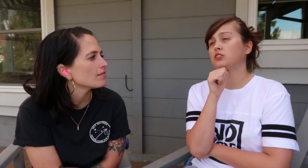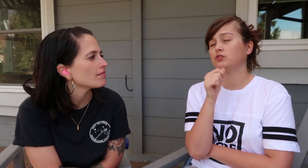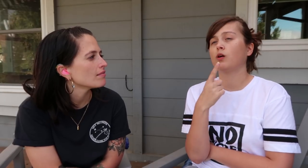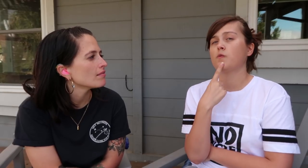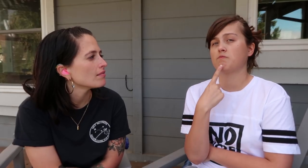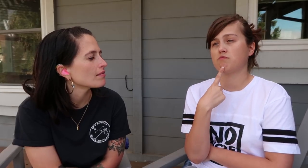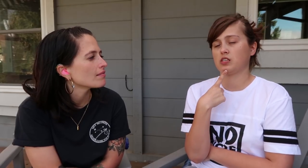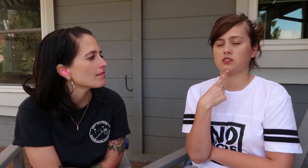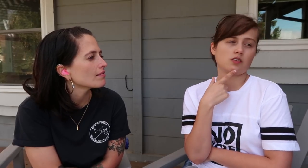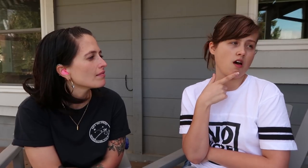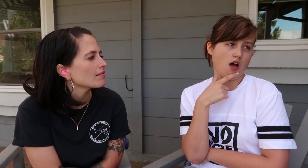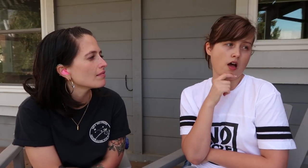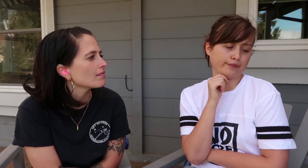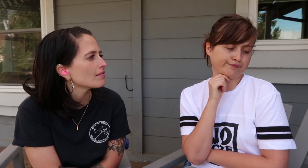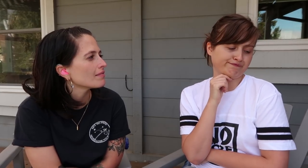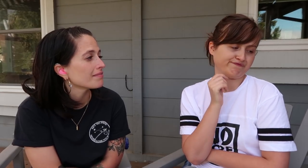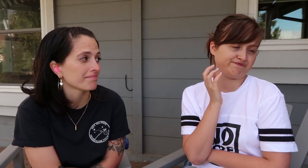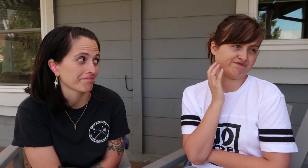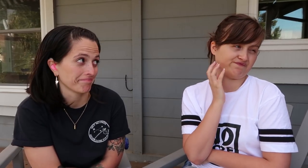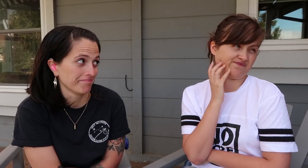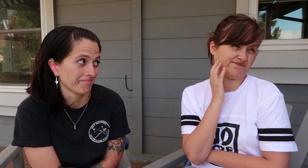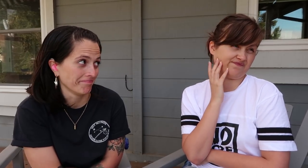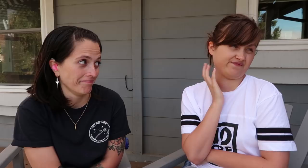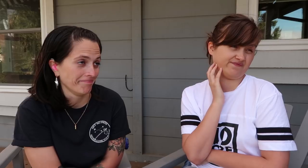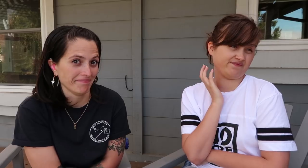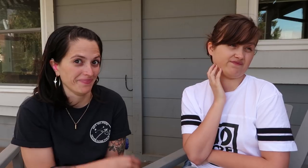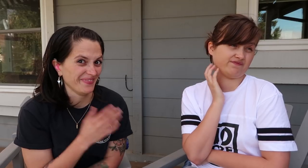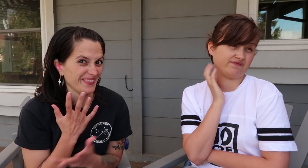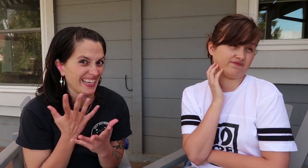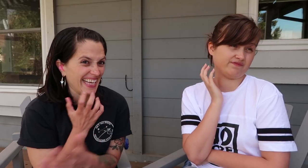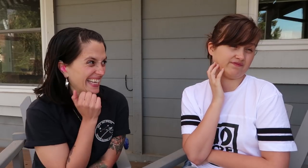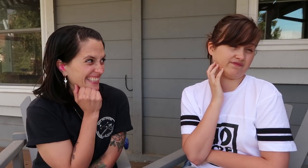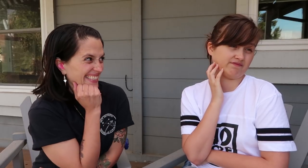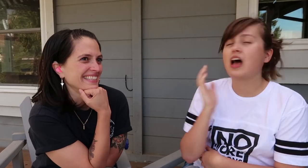Something I don’t miss. Uhm… What is it?!